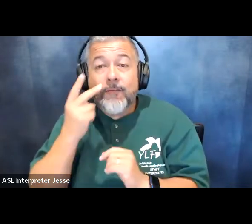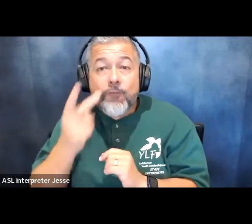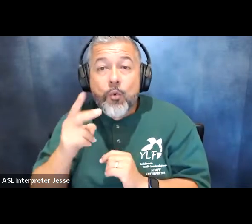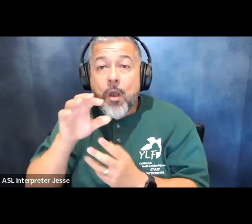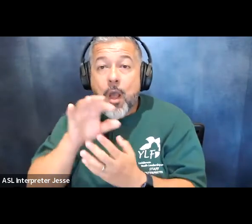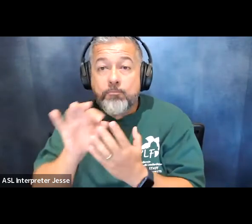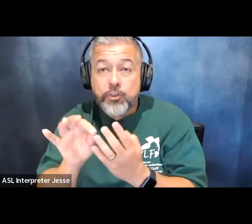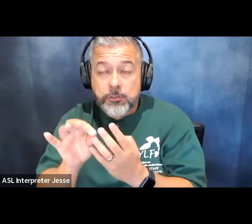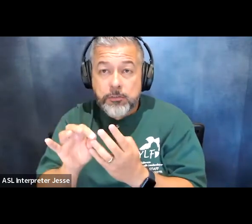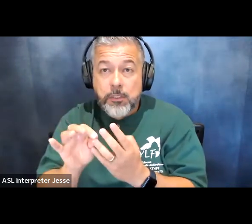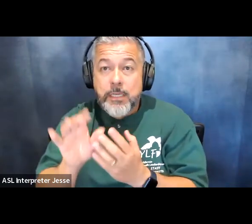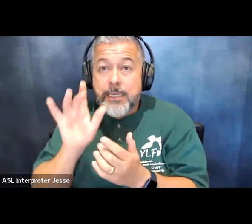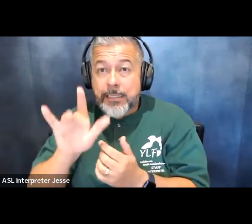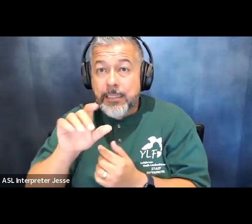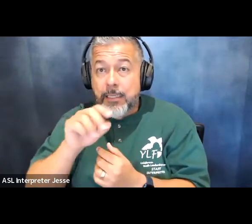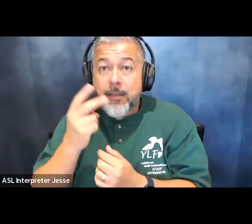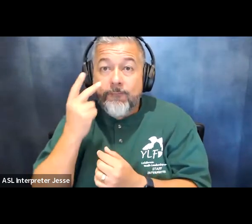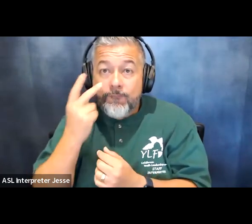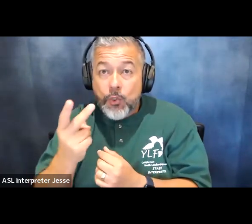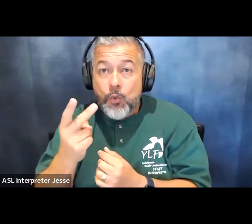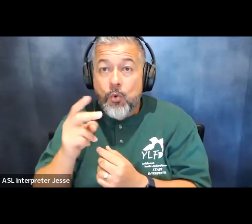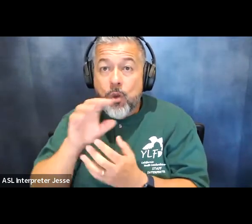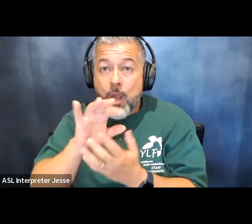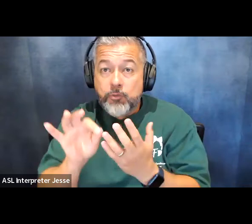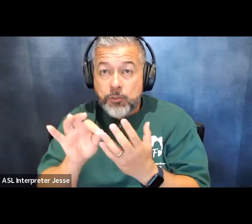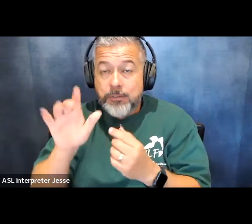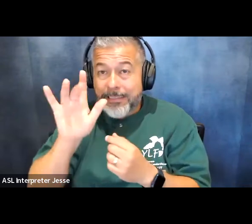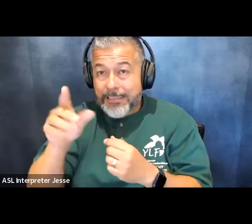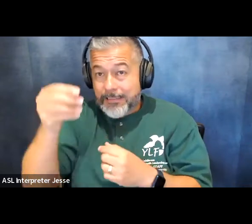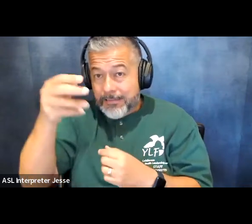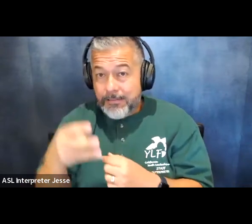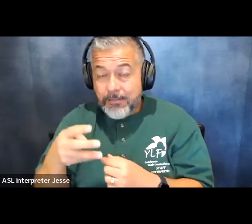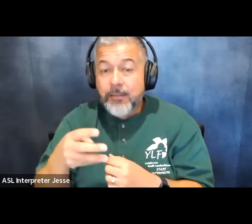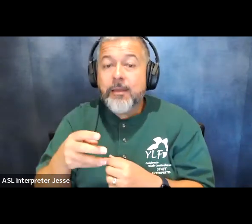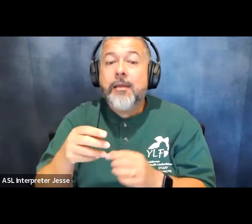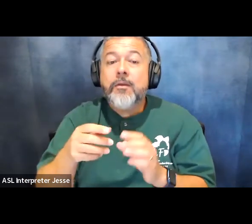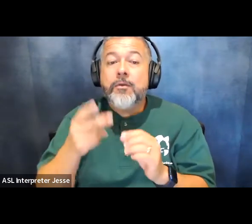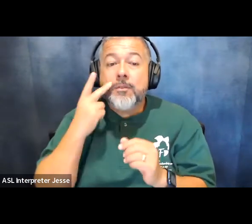if you click on view options it'll bring down kind of a drop down and it'll say annotate it doesn't